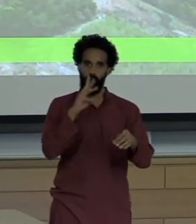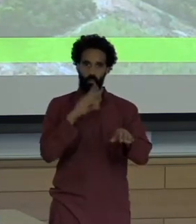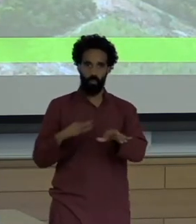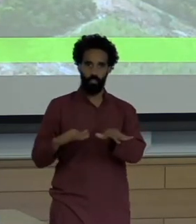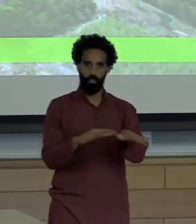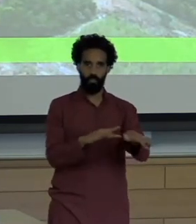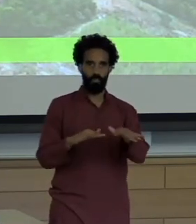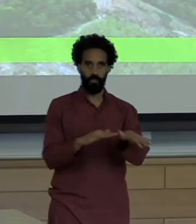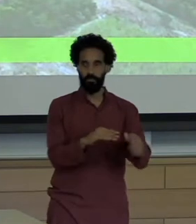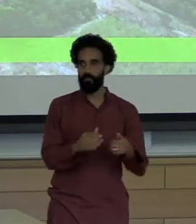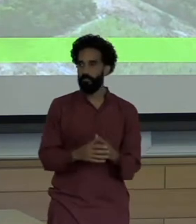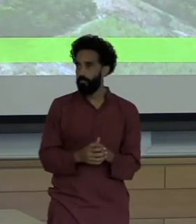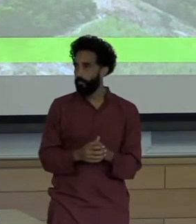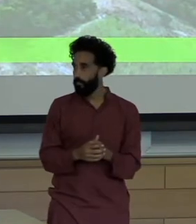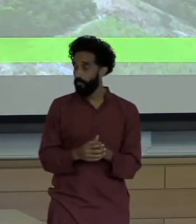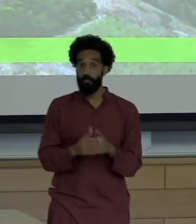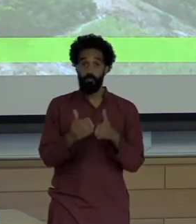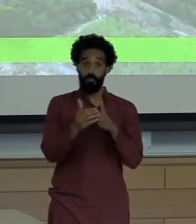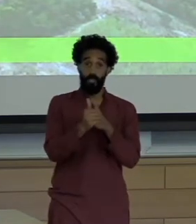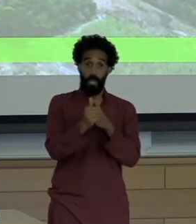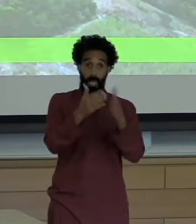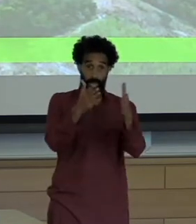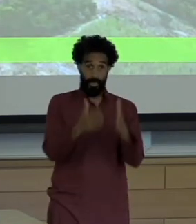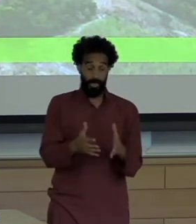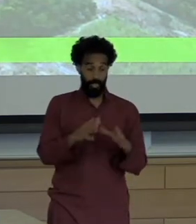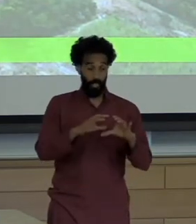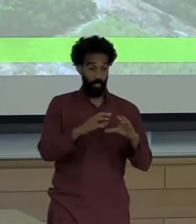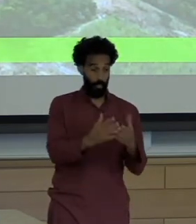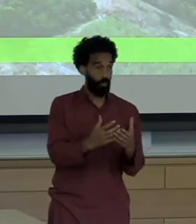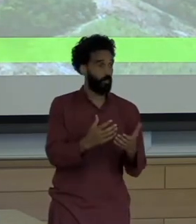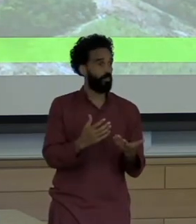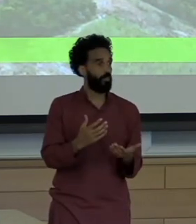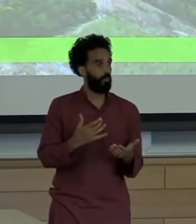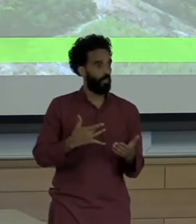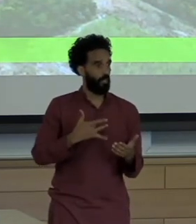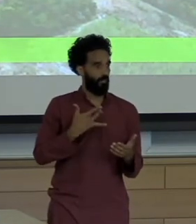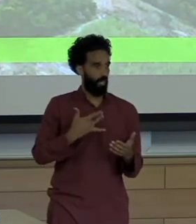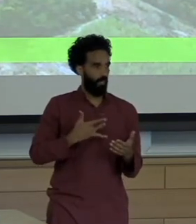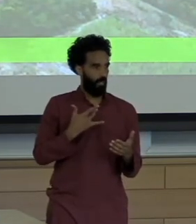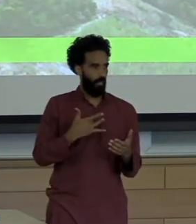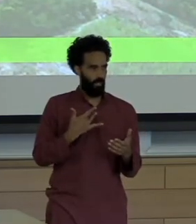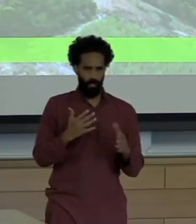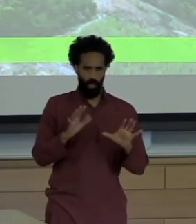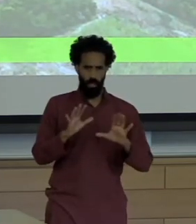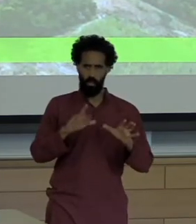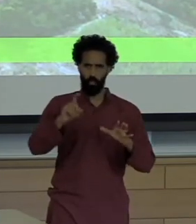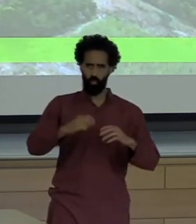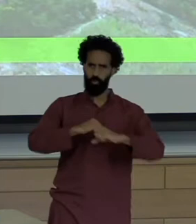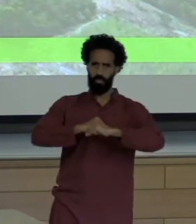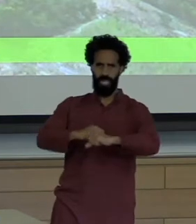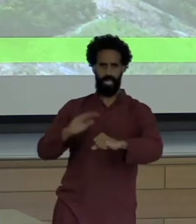Tribal leaders called for demarcation of the indigenous lands. Yet four years later, there's been